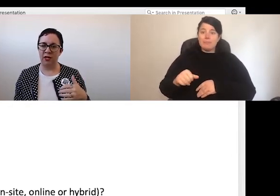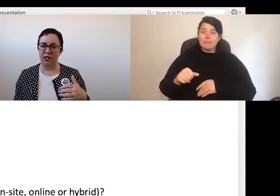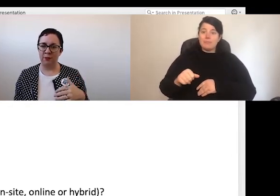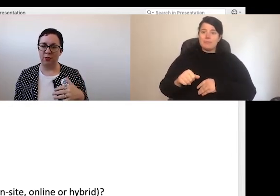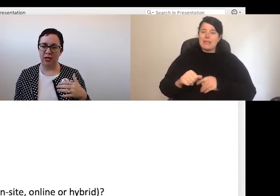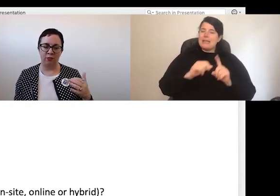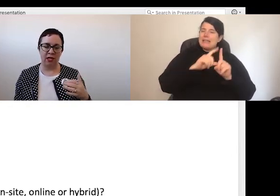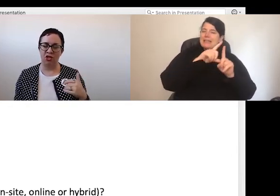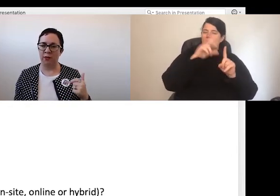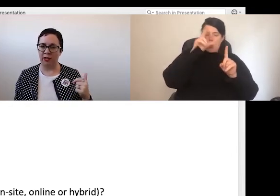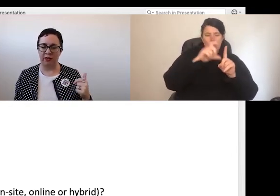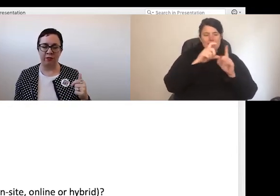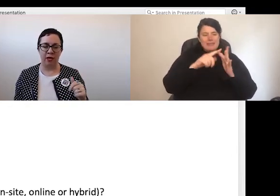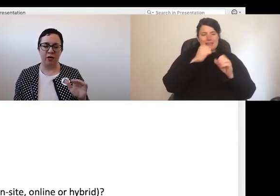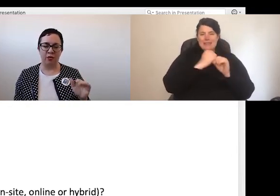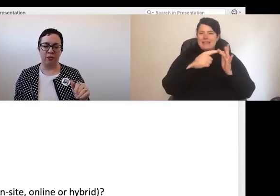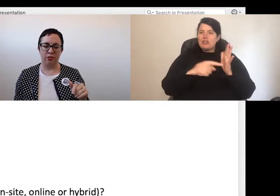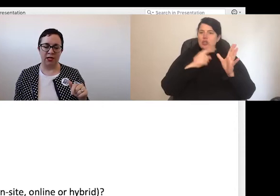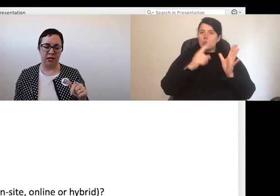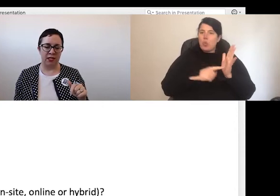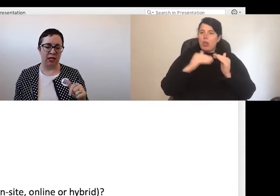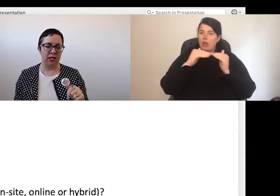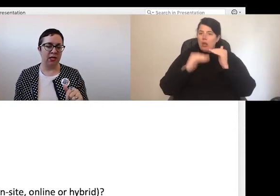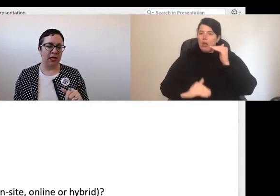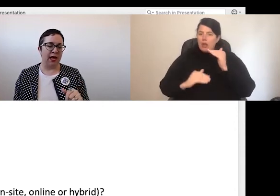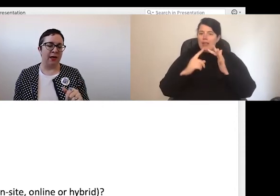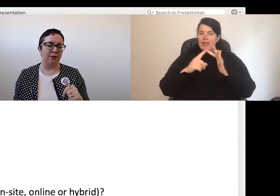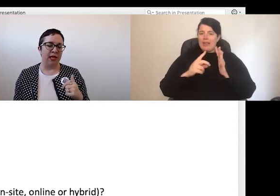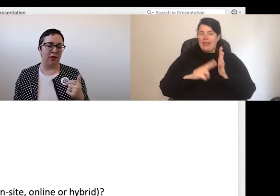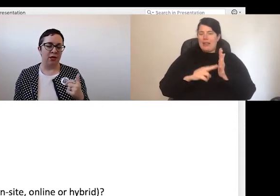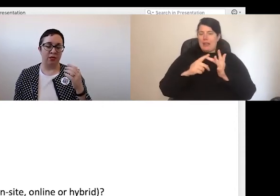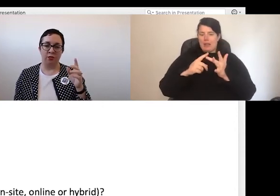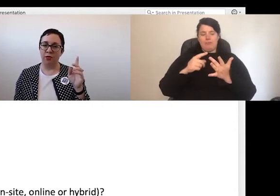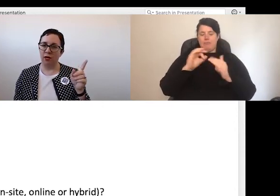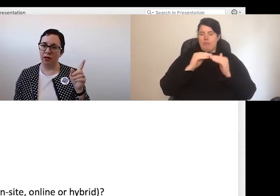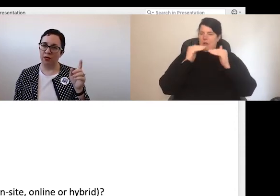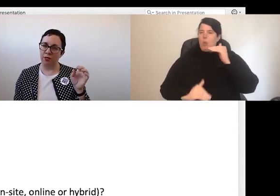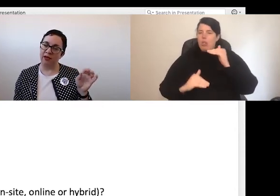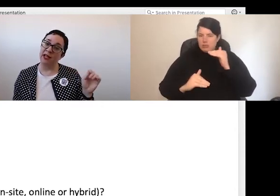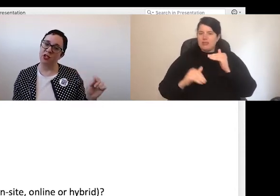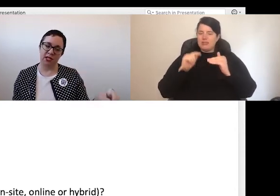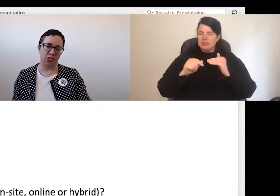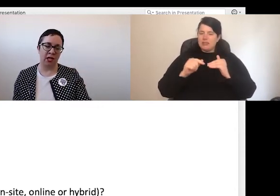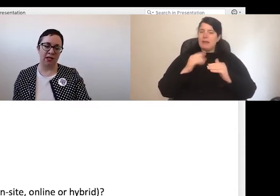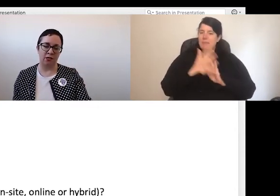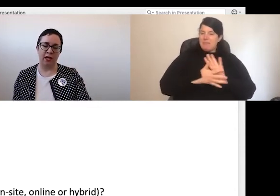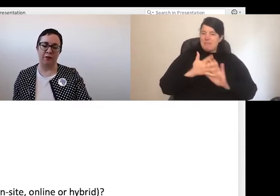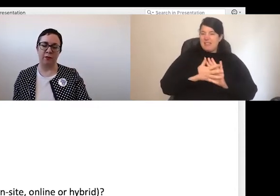that's been put in really sharp relief through C-19, including through the Creative Connections session earlier this week from